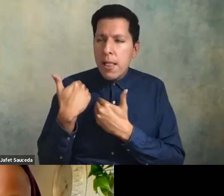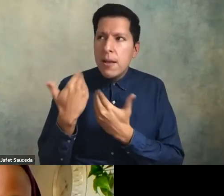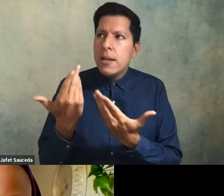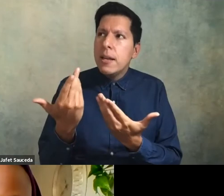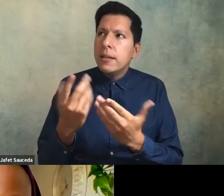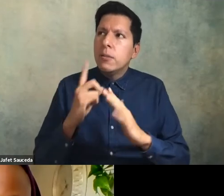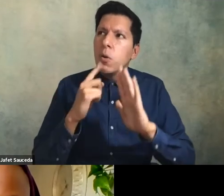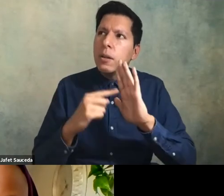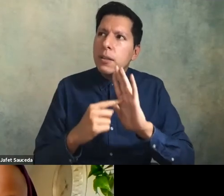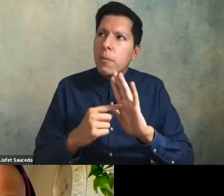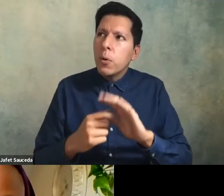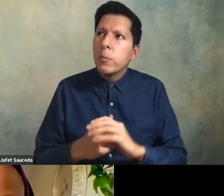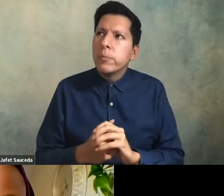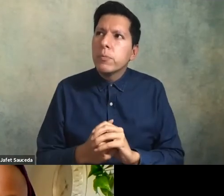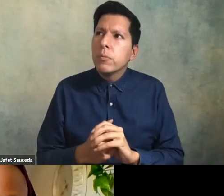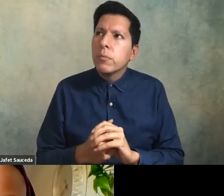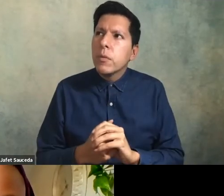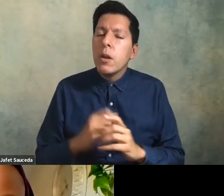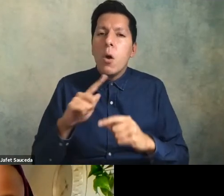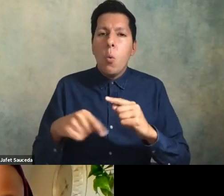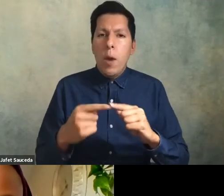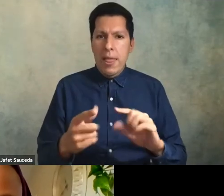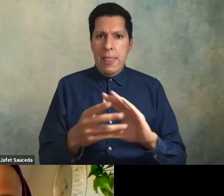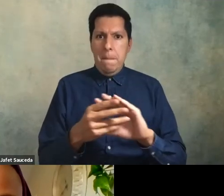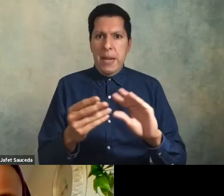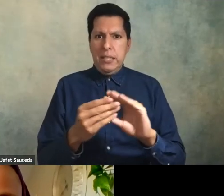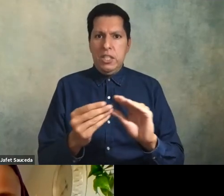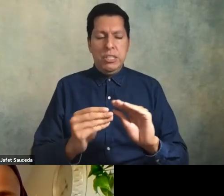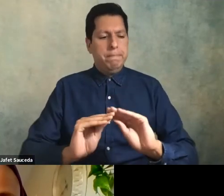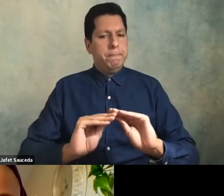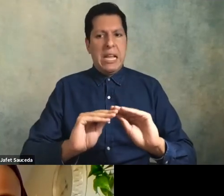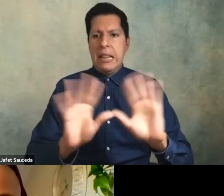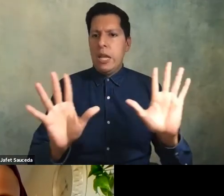the messaging is is really clear at every level that this is what we're doing right